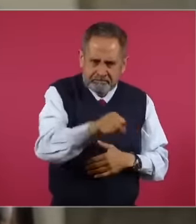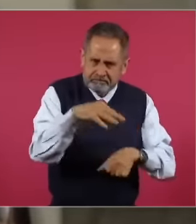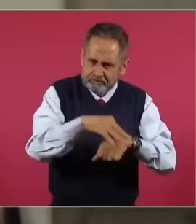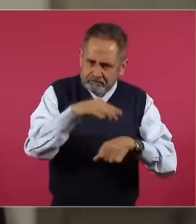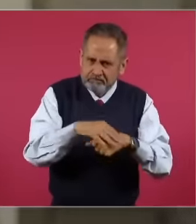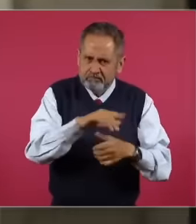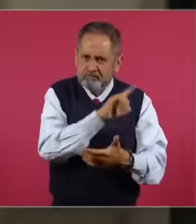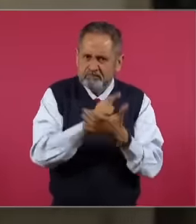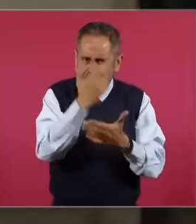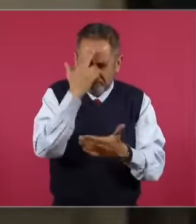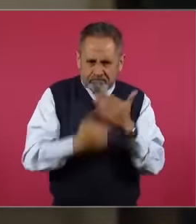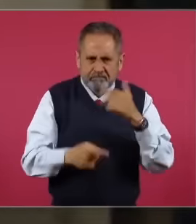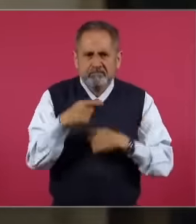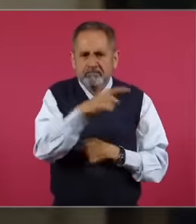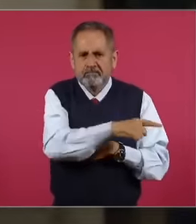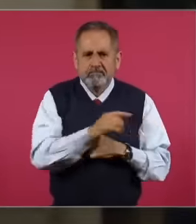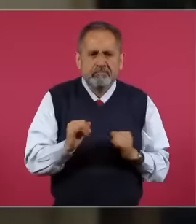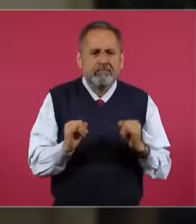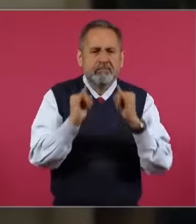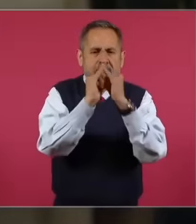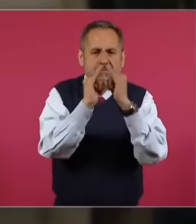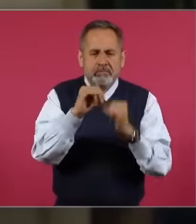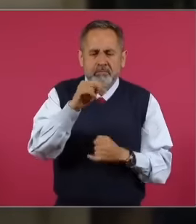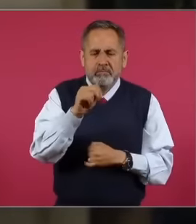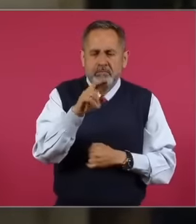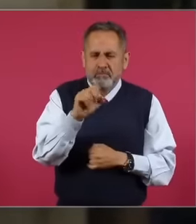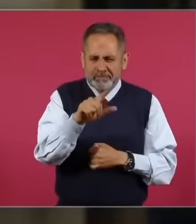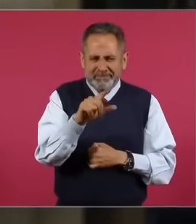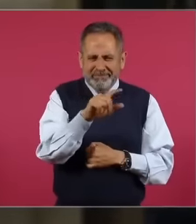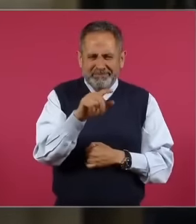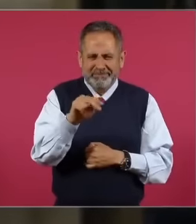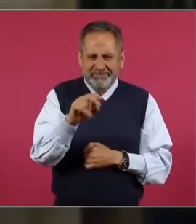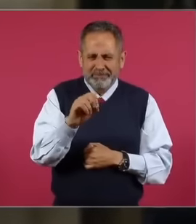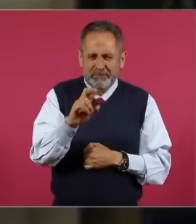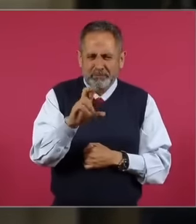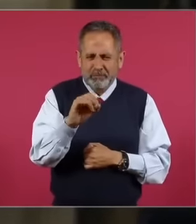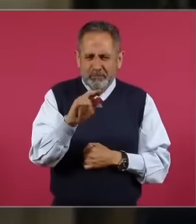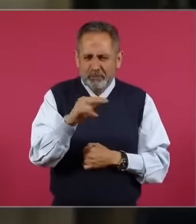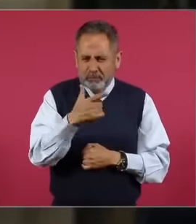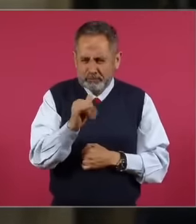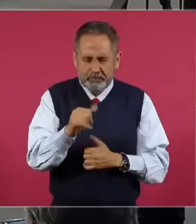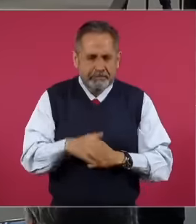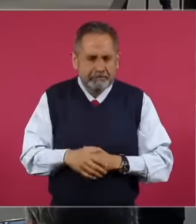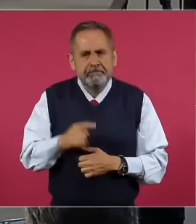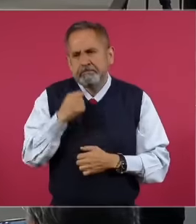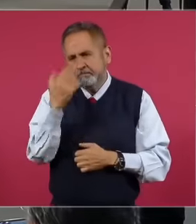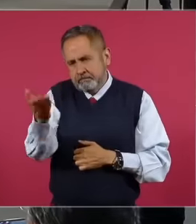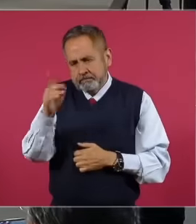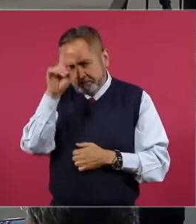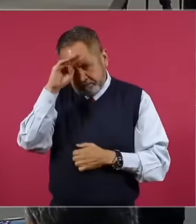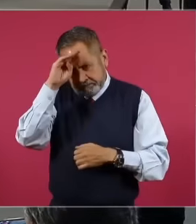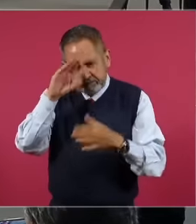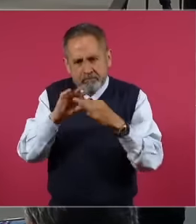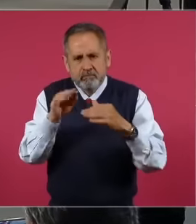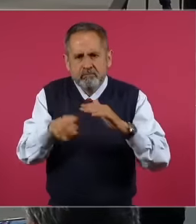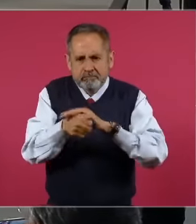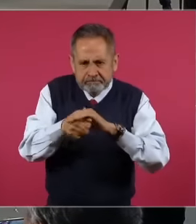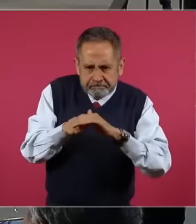the National Institute of Neurology and Neurosurgery I proposed to reflect on the Ayotzinapa case and